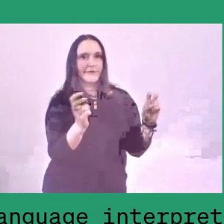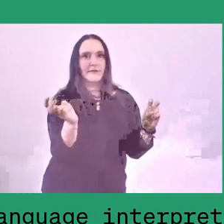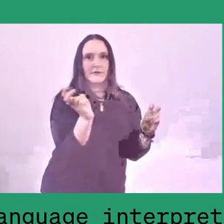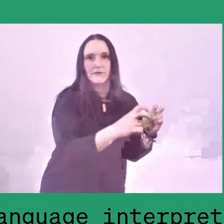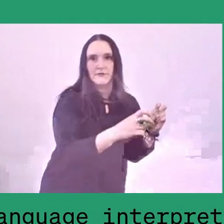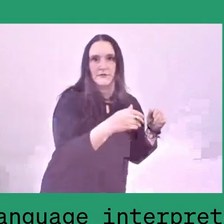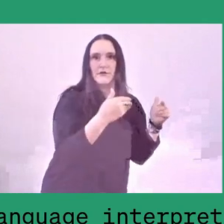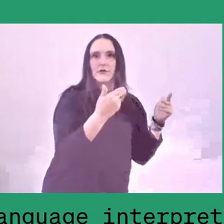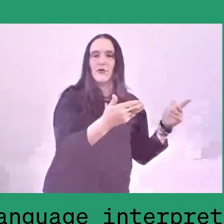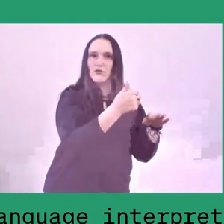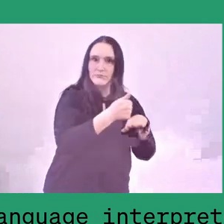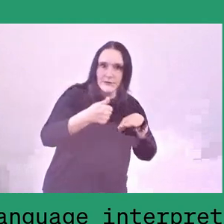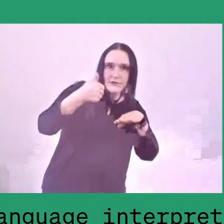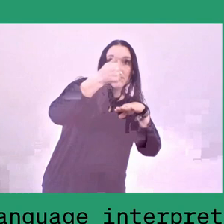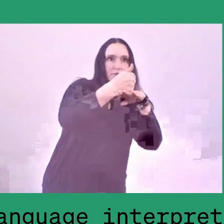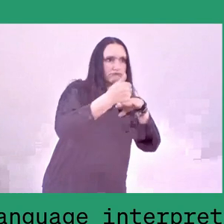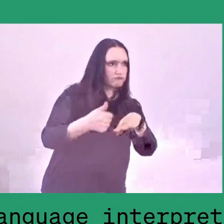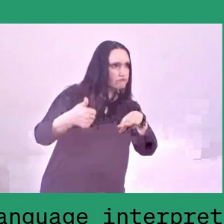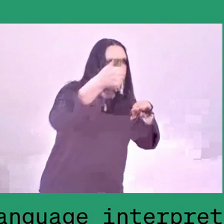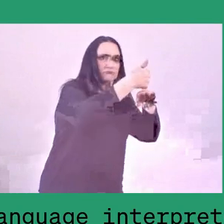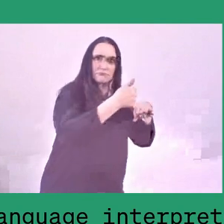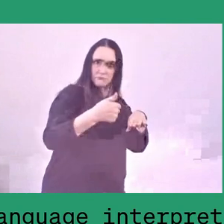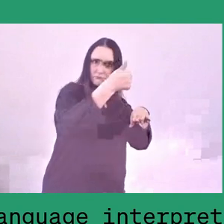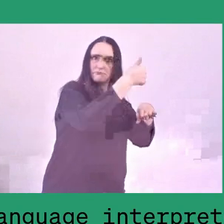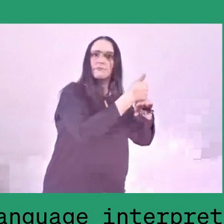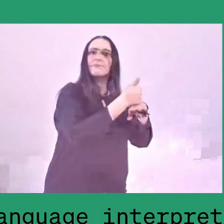So, not really one systematic way.